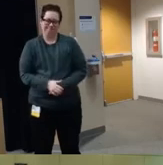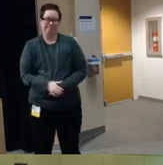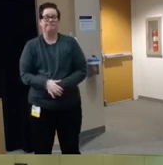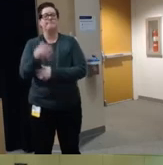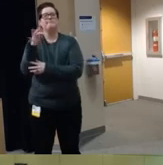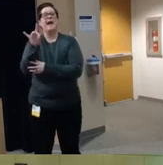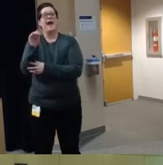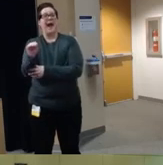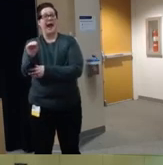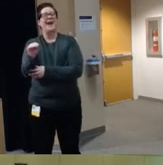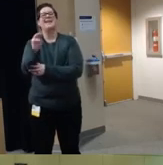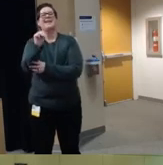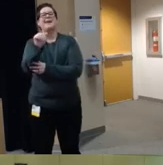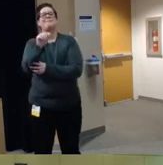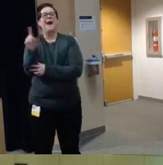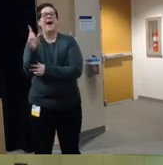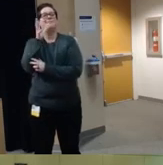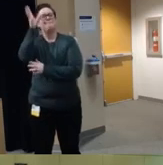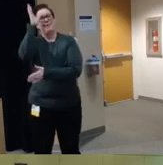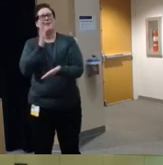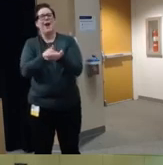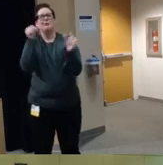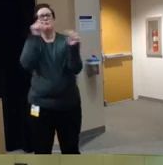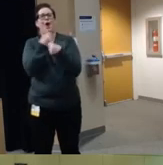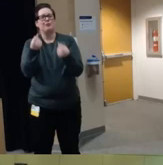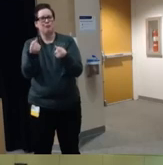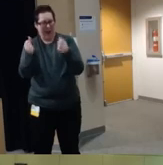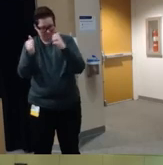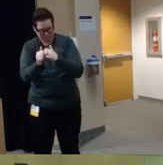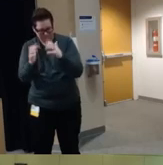campaign known as mad or Mothers Against Drunk Driving was launched to bring attention to the